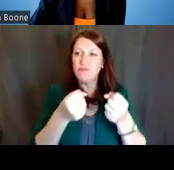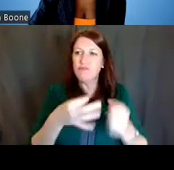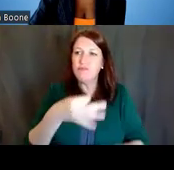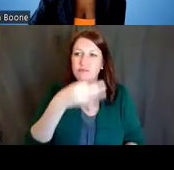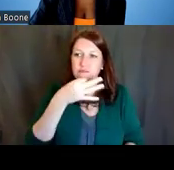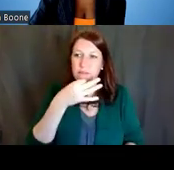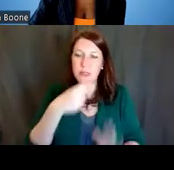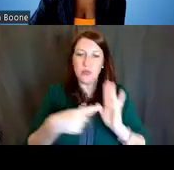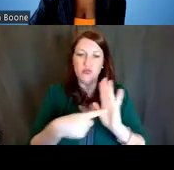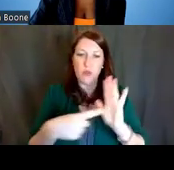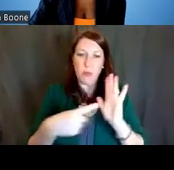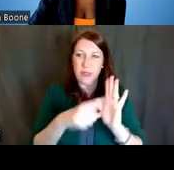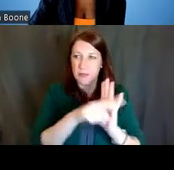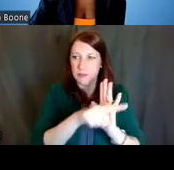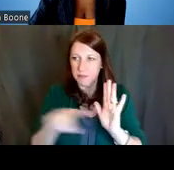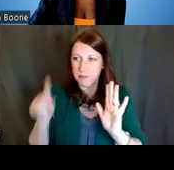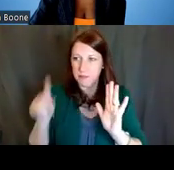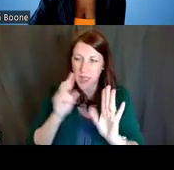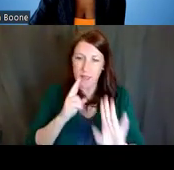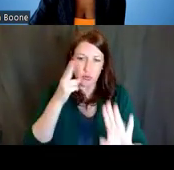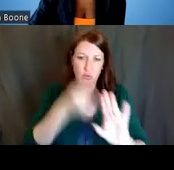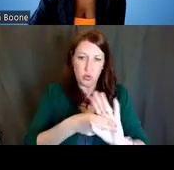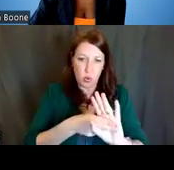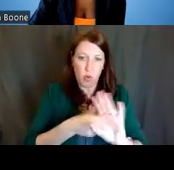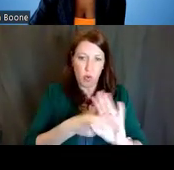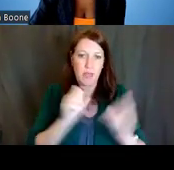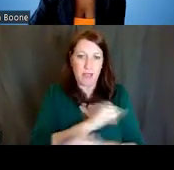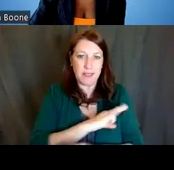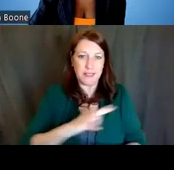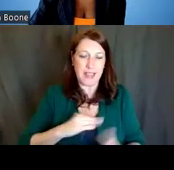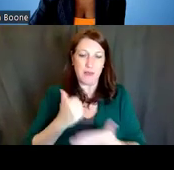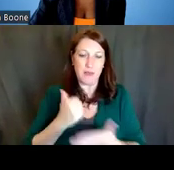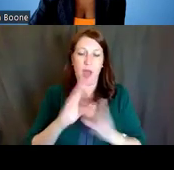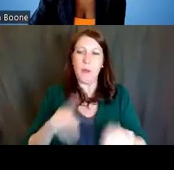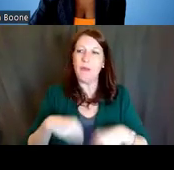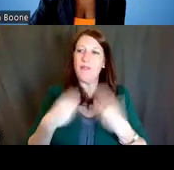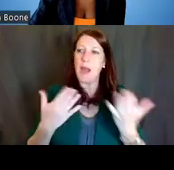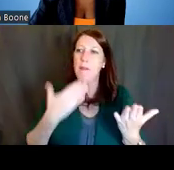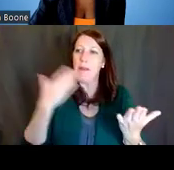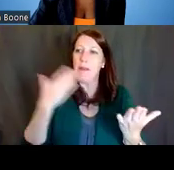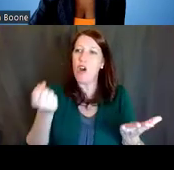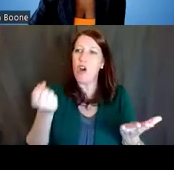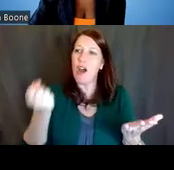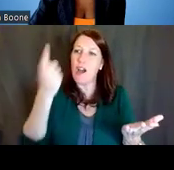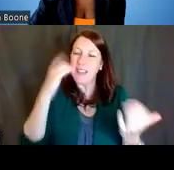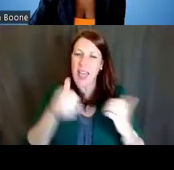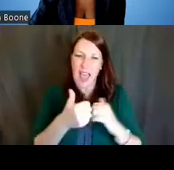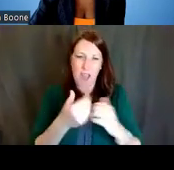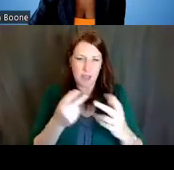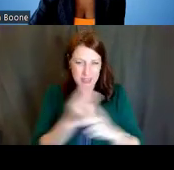have joined DBRW staff to help provide you with a better understanding of how to navigate the black box of NIH